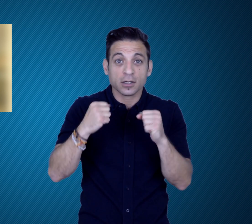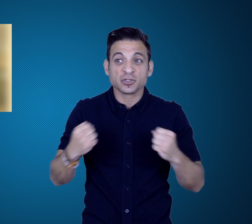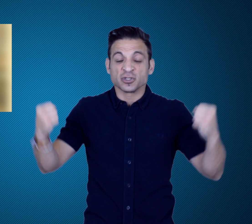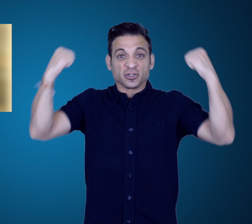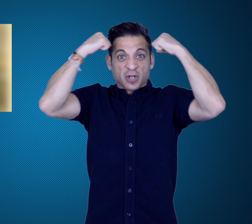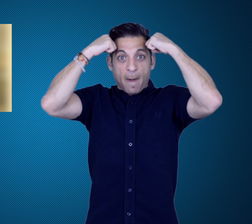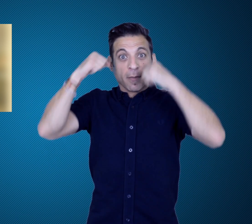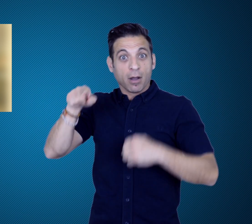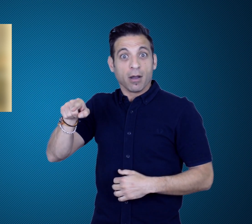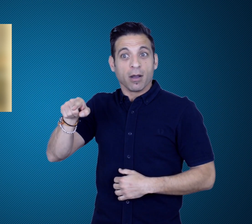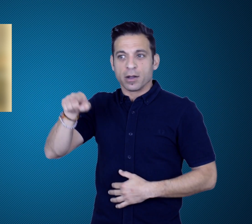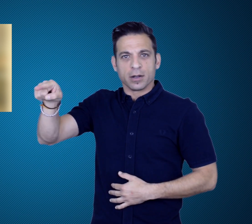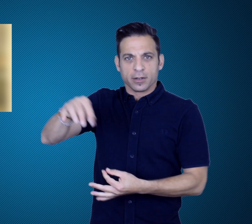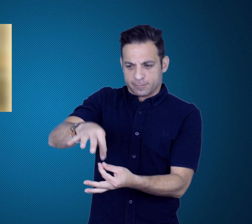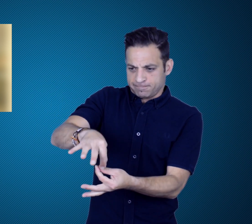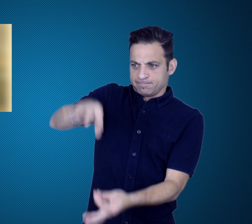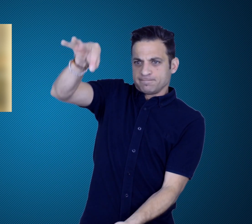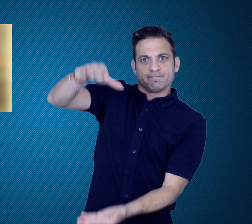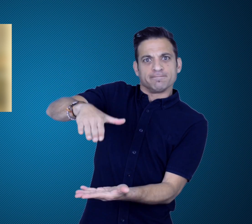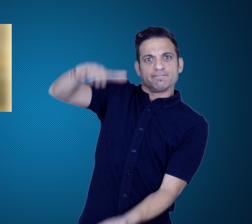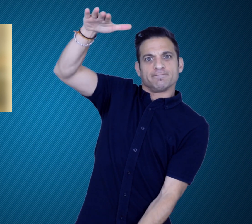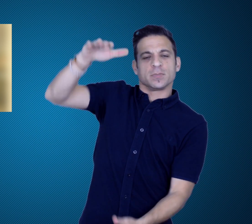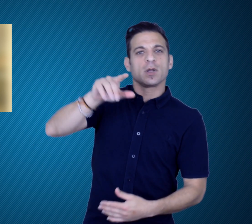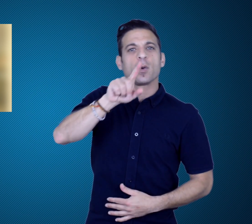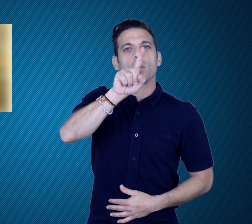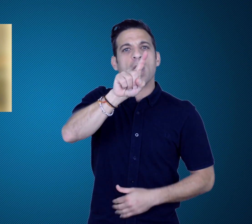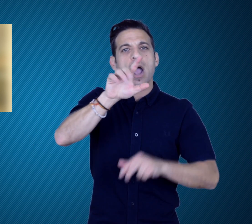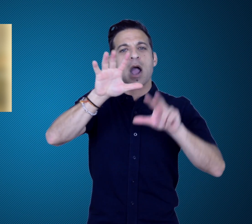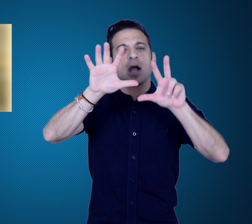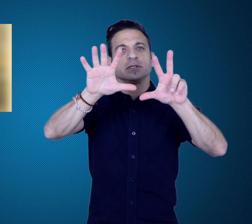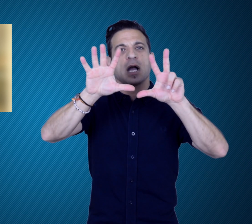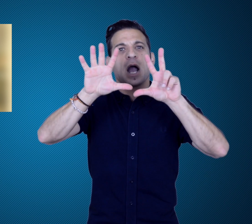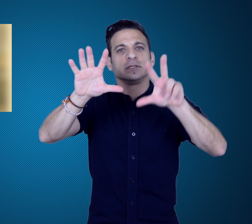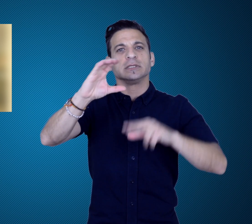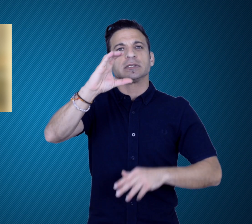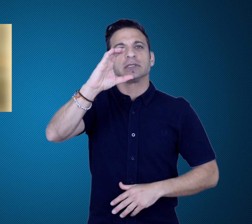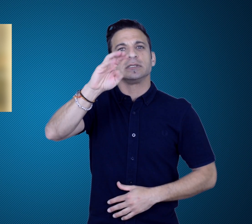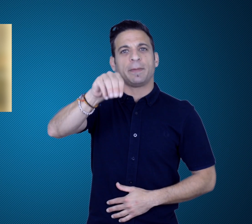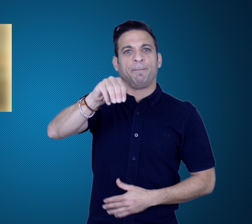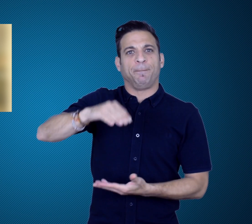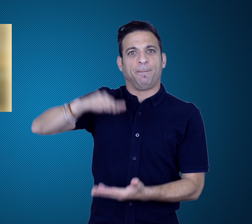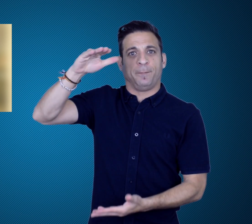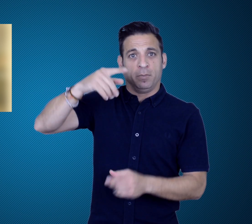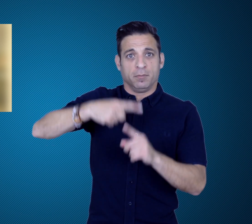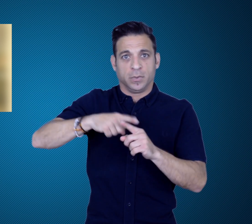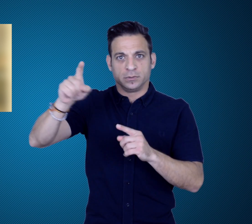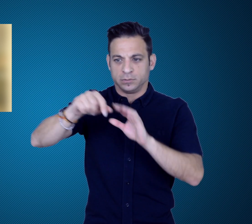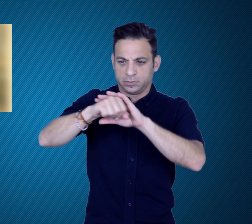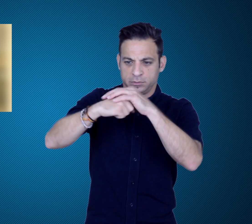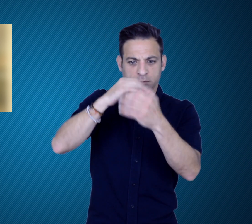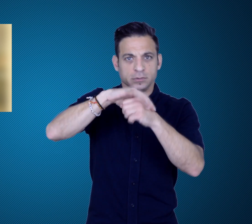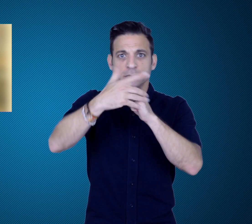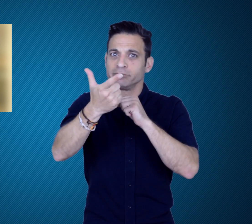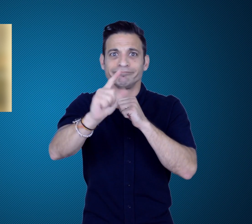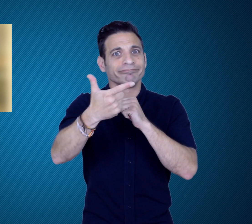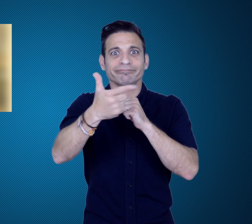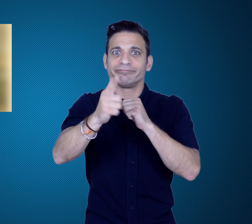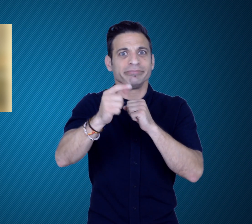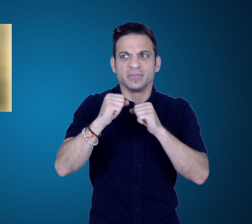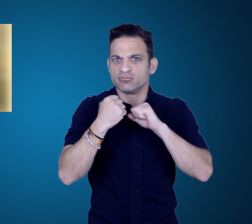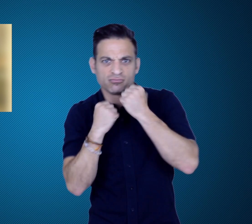He was the English heavyweight champion from 1833 to 1839.